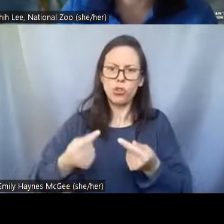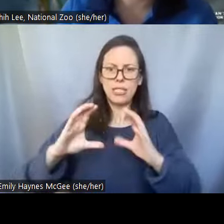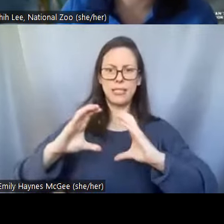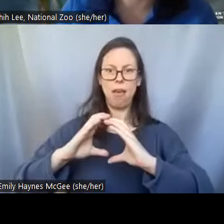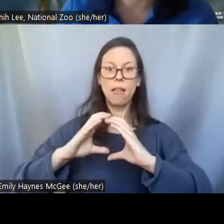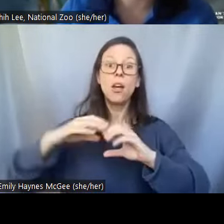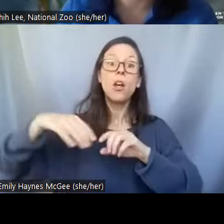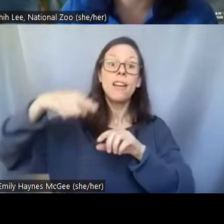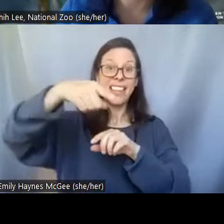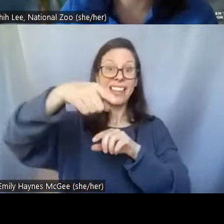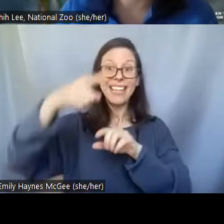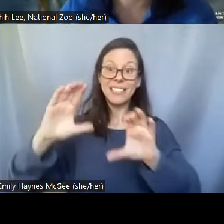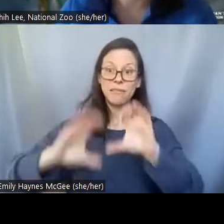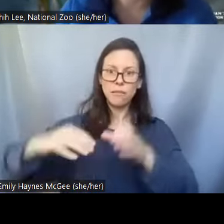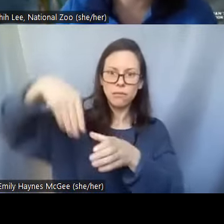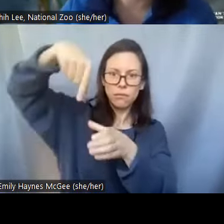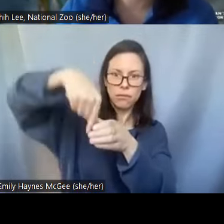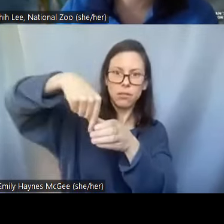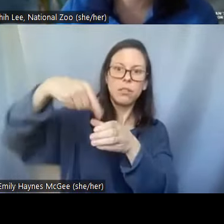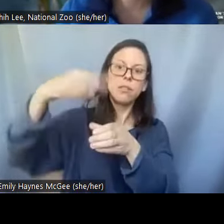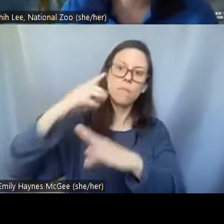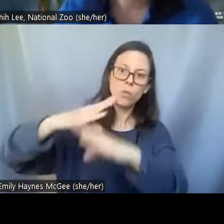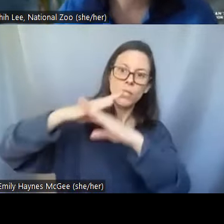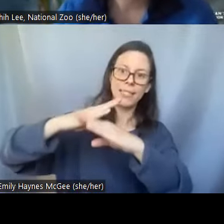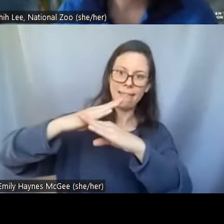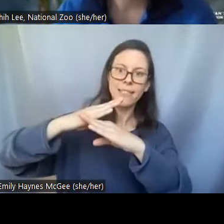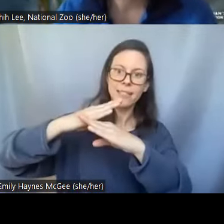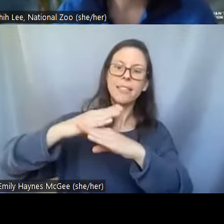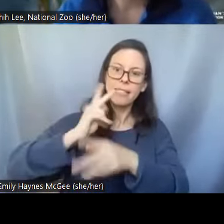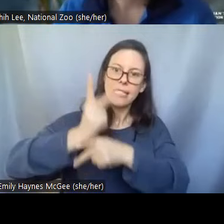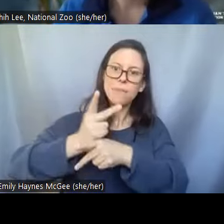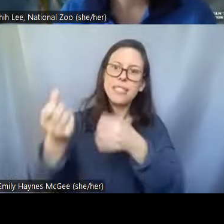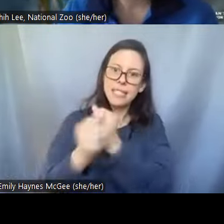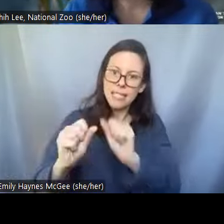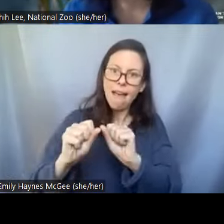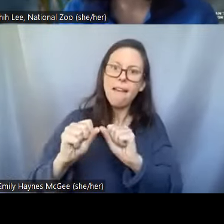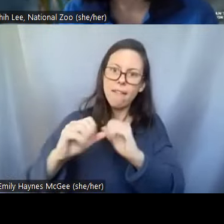even though they are in a freezing temperature. >>Shellie: Sort of like when we put things in our freezer we